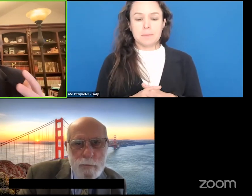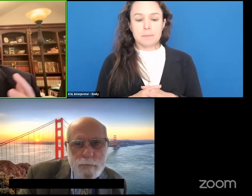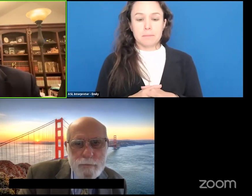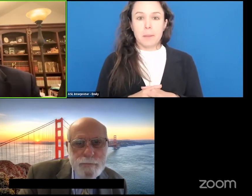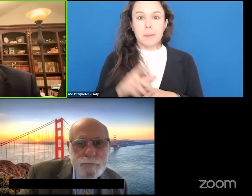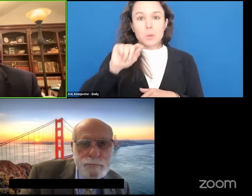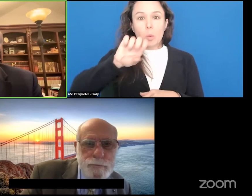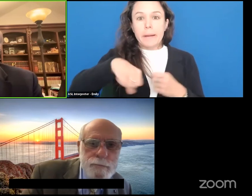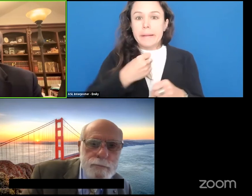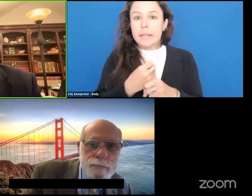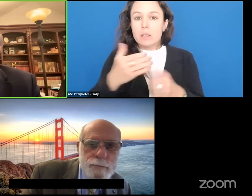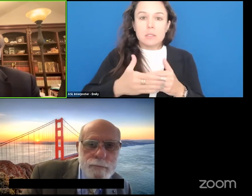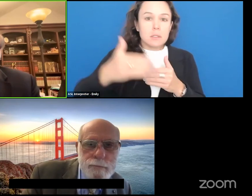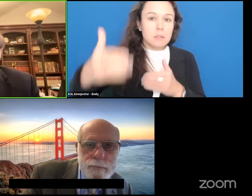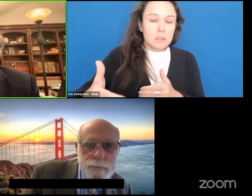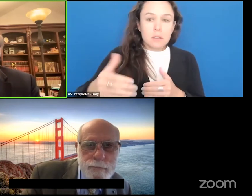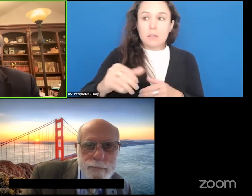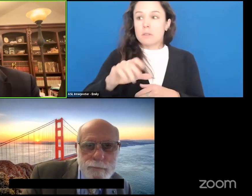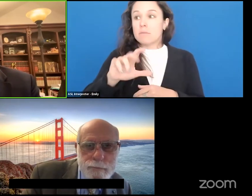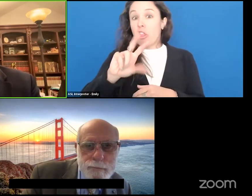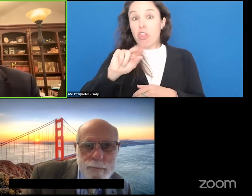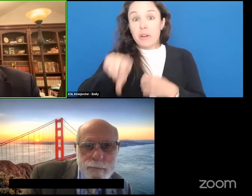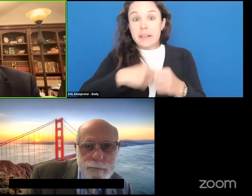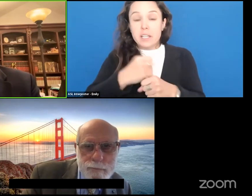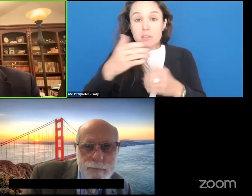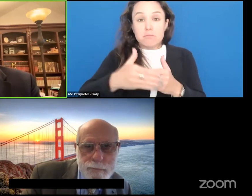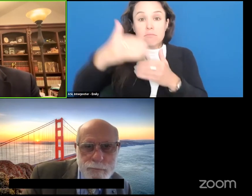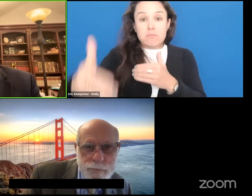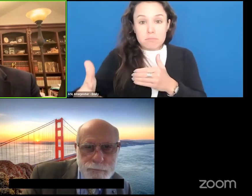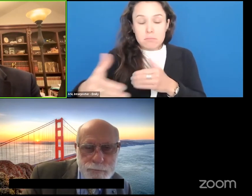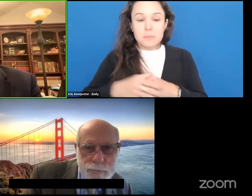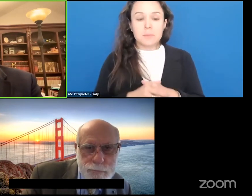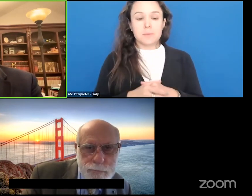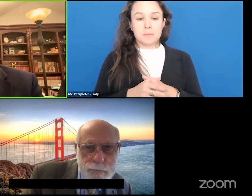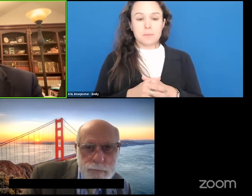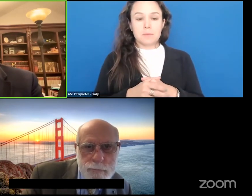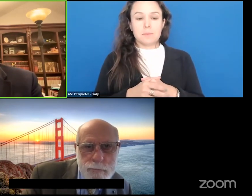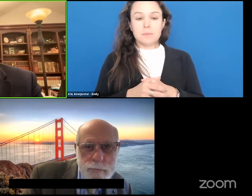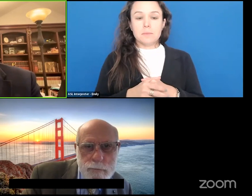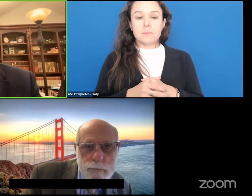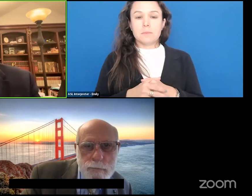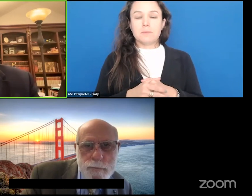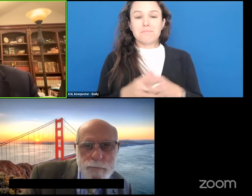frame out from now or 20 30-year frame and again we want to stretch people's minds so